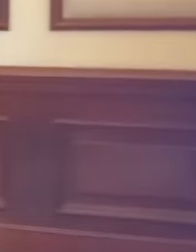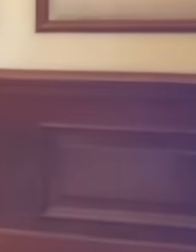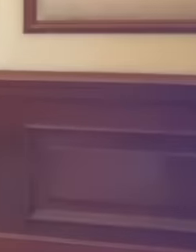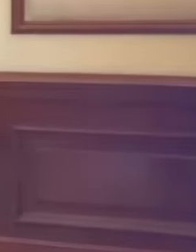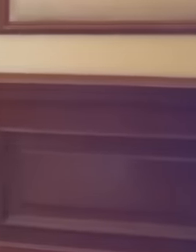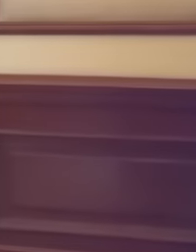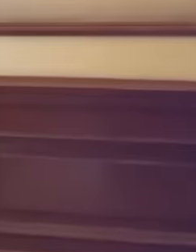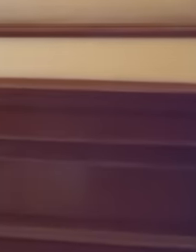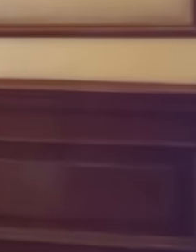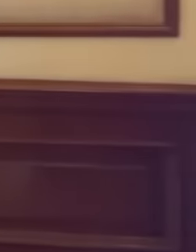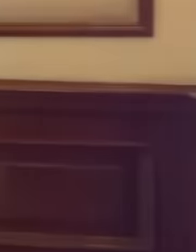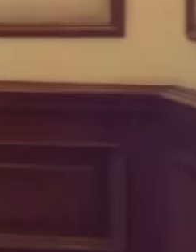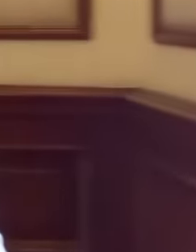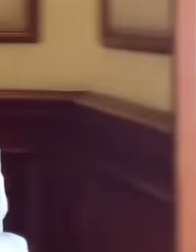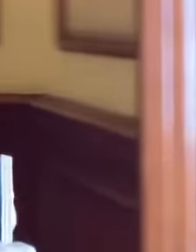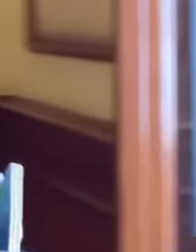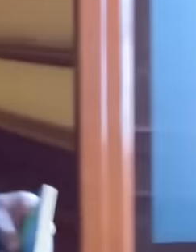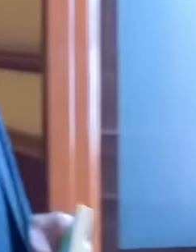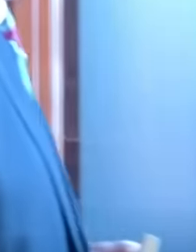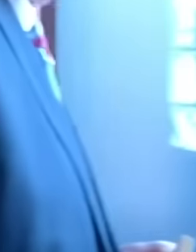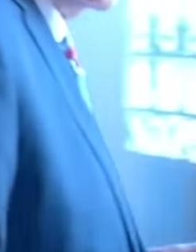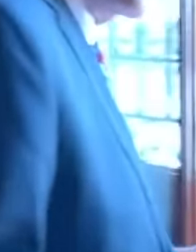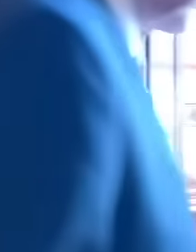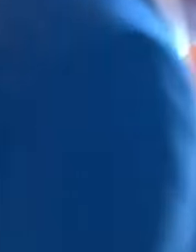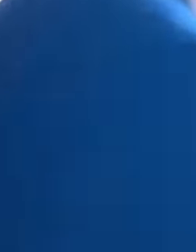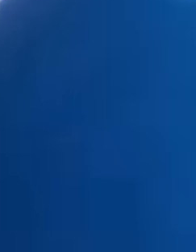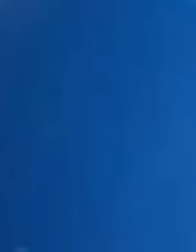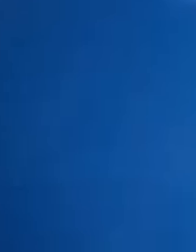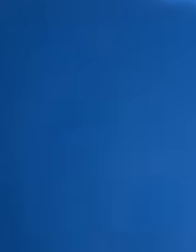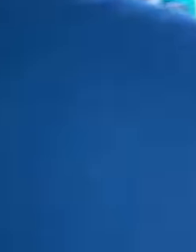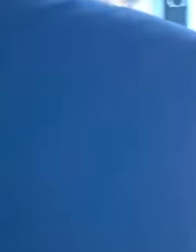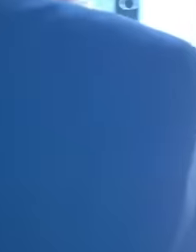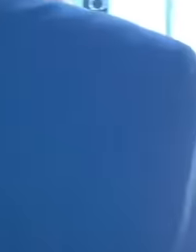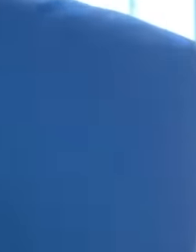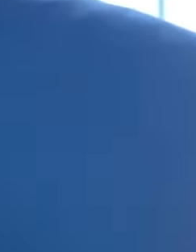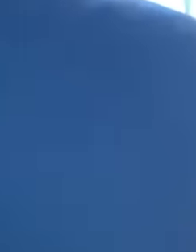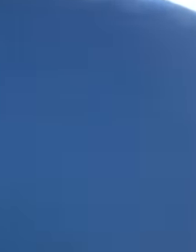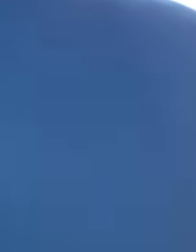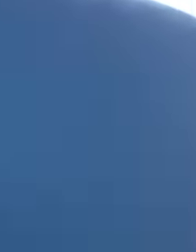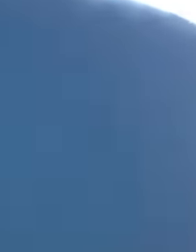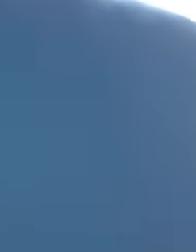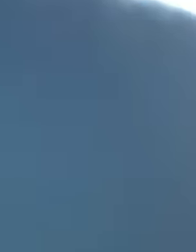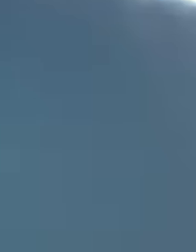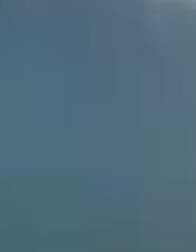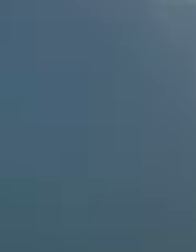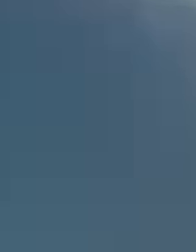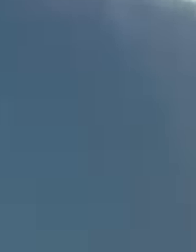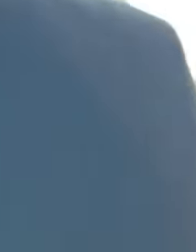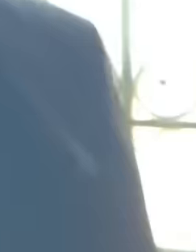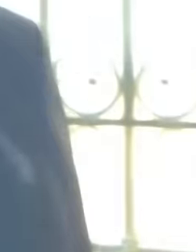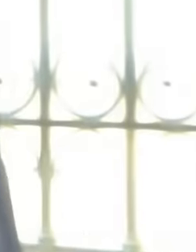The countdown of the six-year term of President Andrés Manuel López Obrador begins, we are